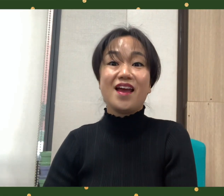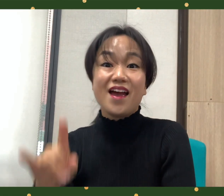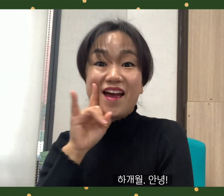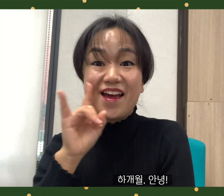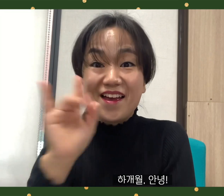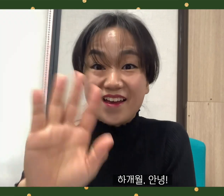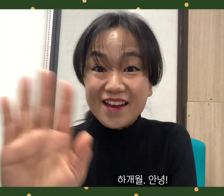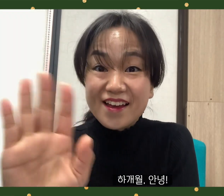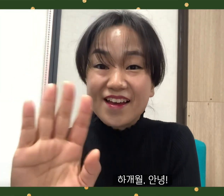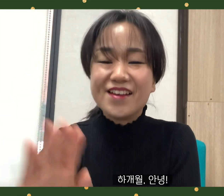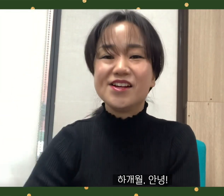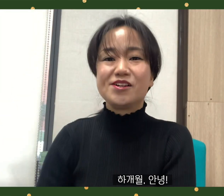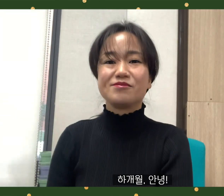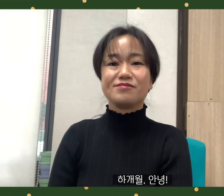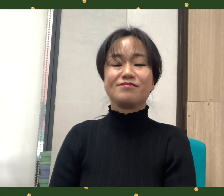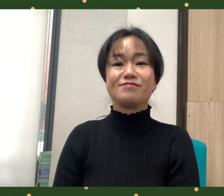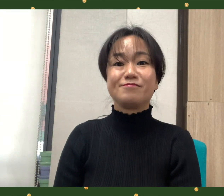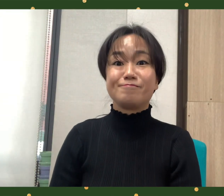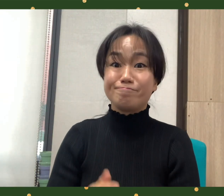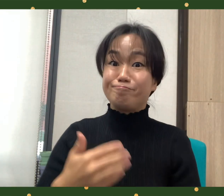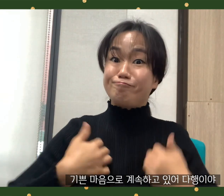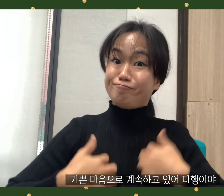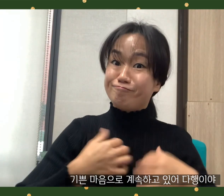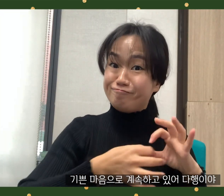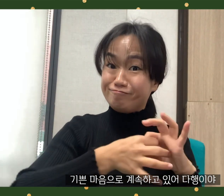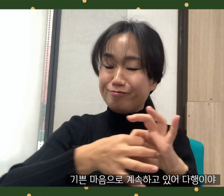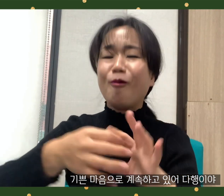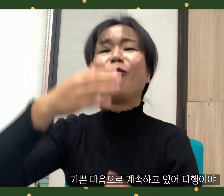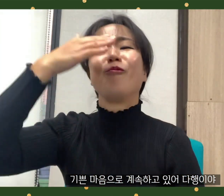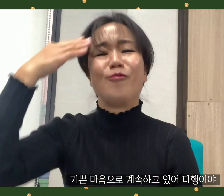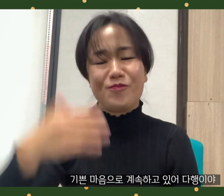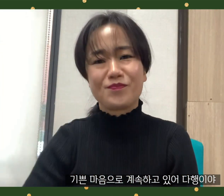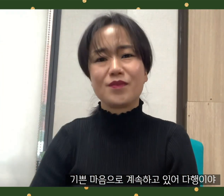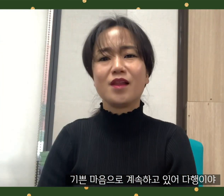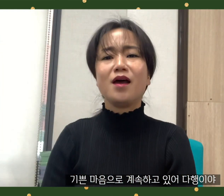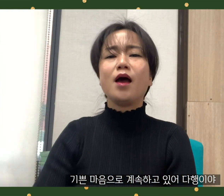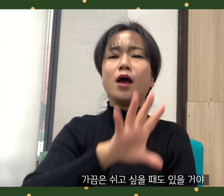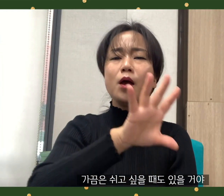hamonthly, hello! I'm glad you're happy to keep going.